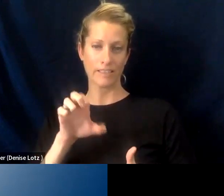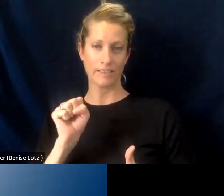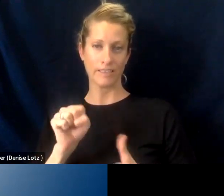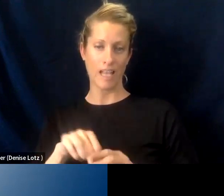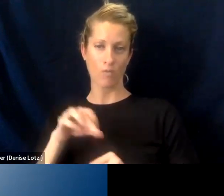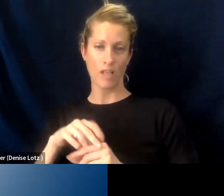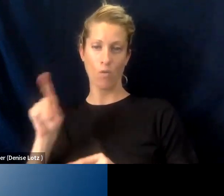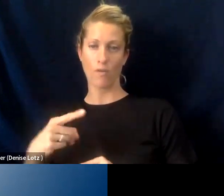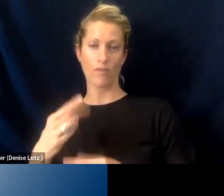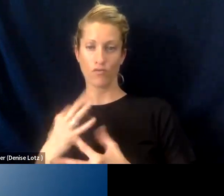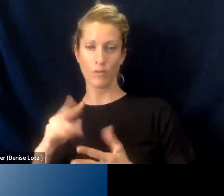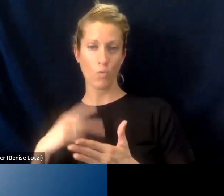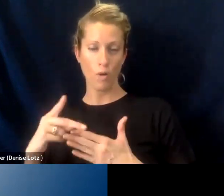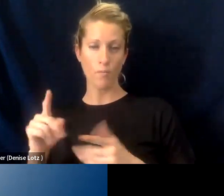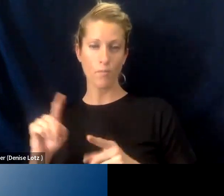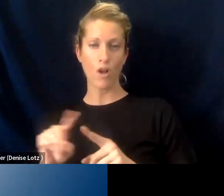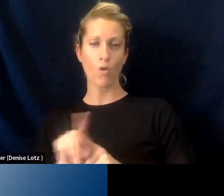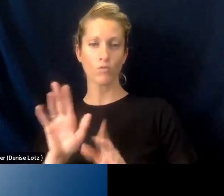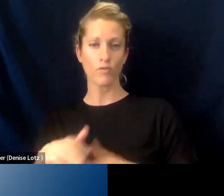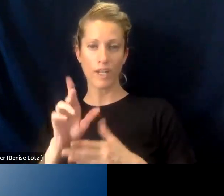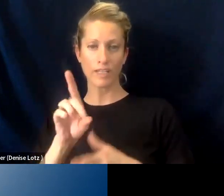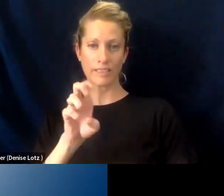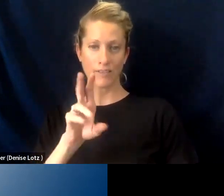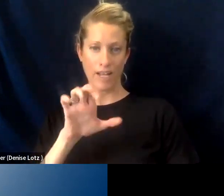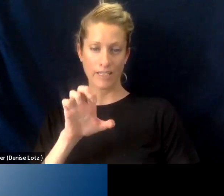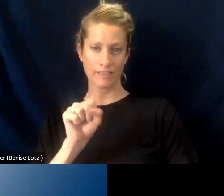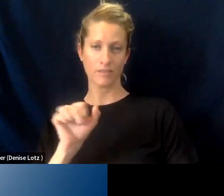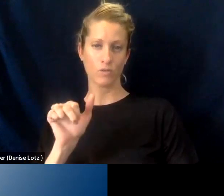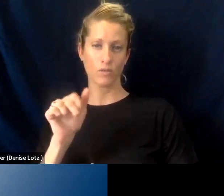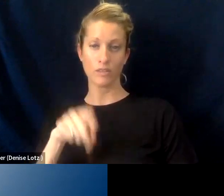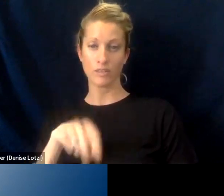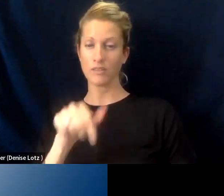Just being a free program we're providing devices to the extent, folks don't have devices,